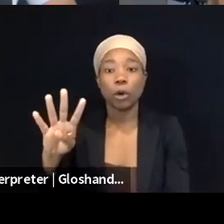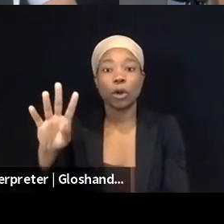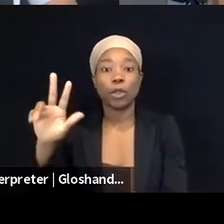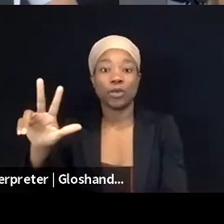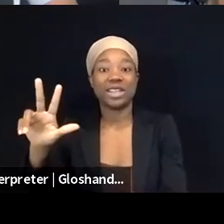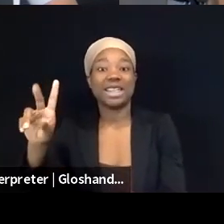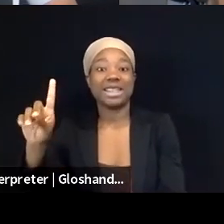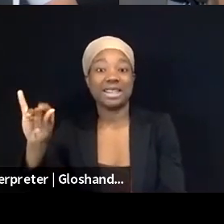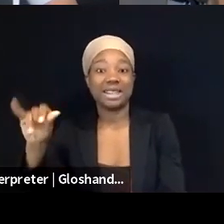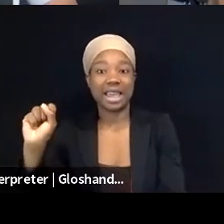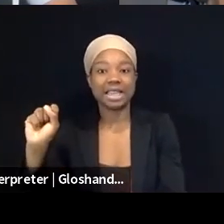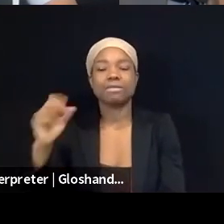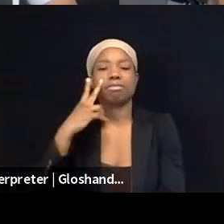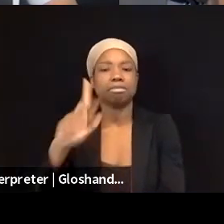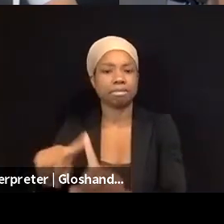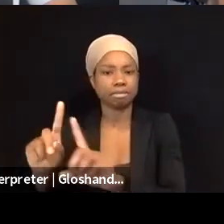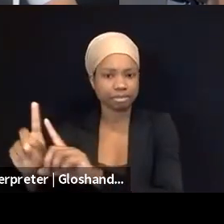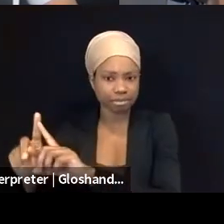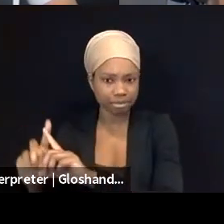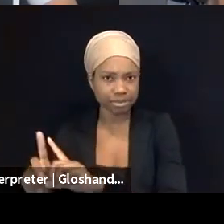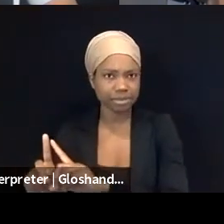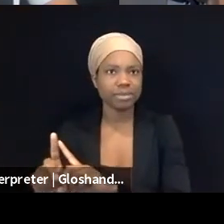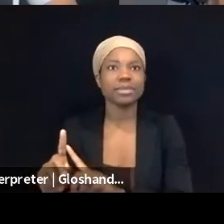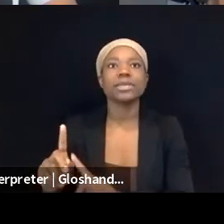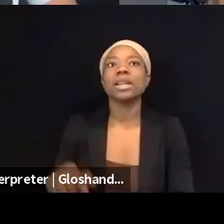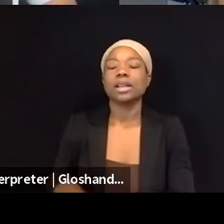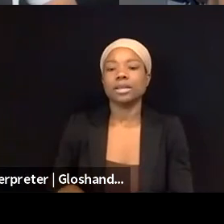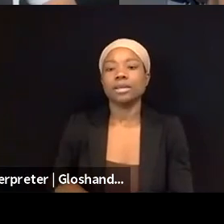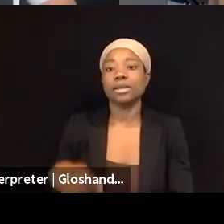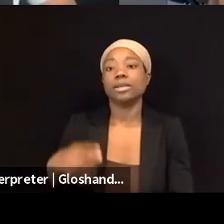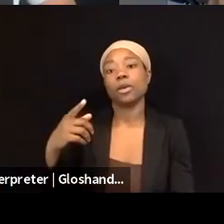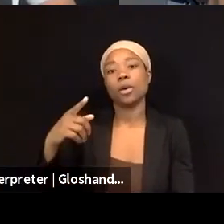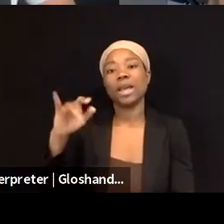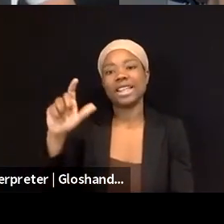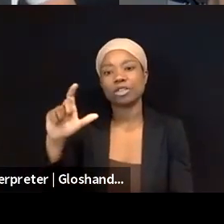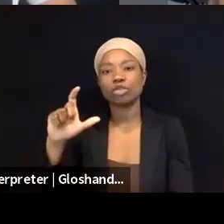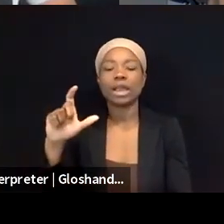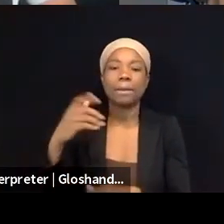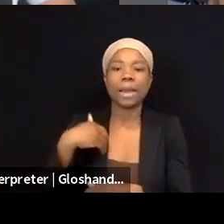they published this PR communique saying that there was a glitch and there was a technical problem,